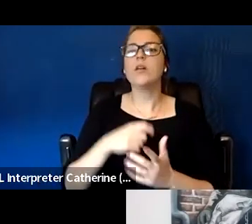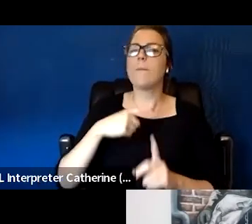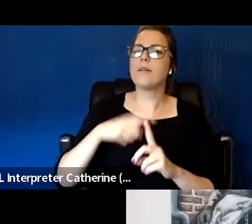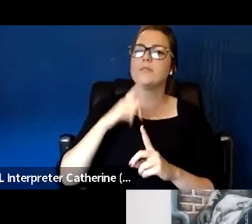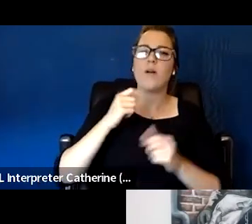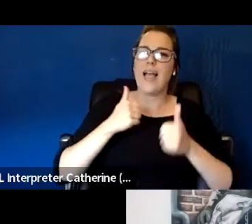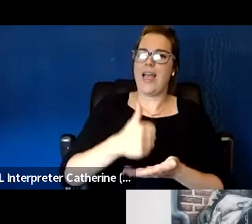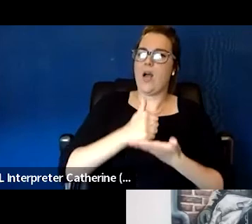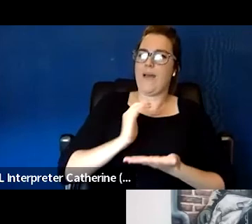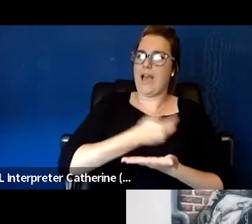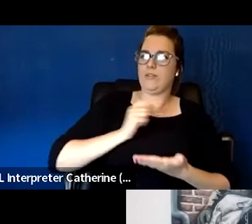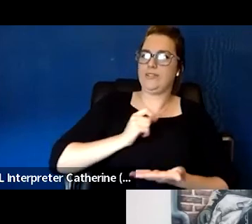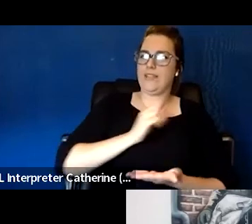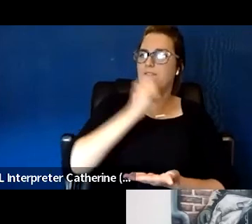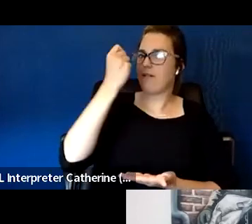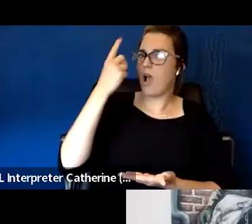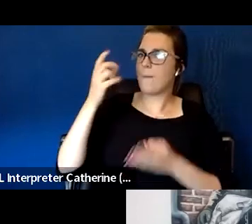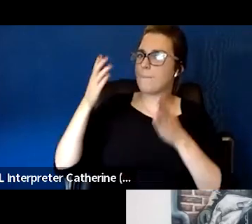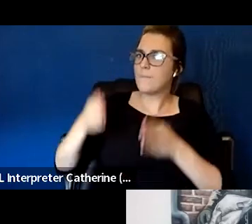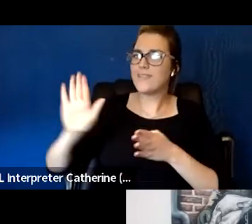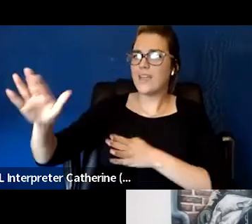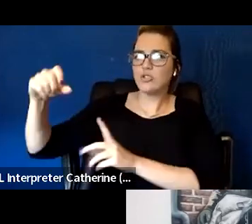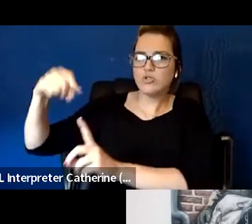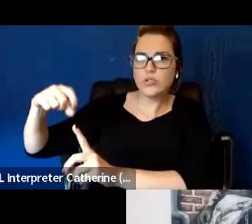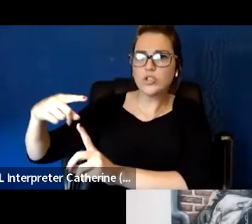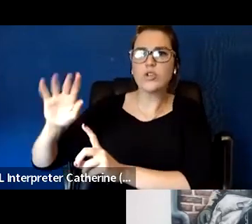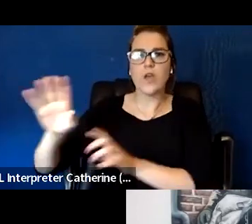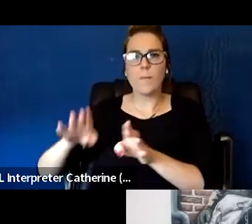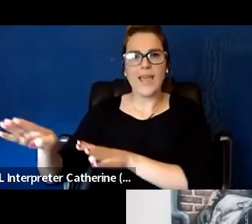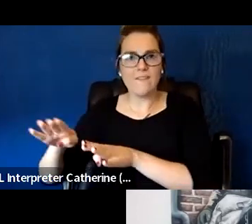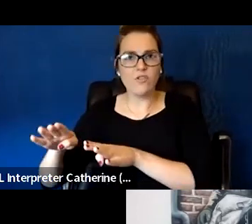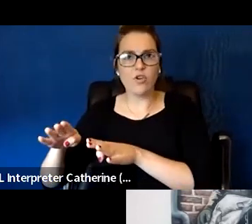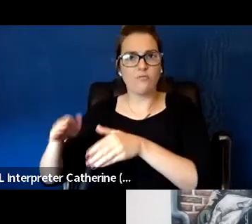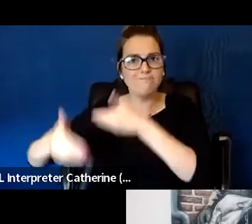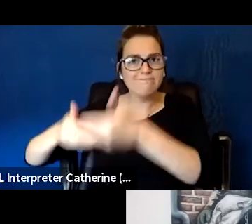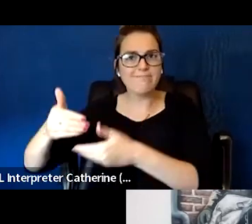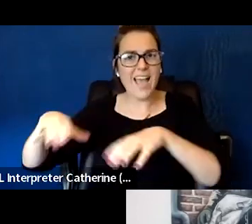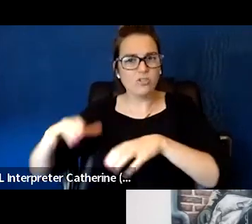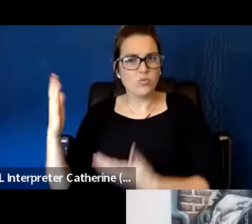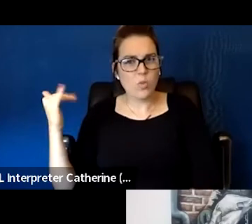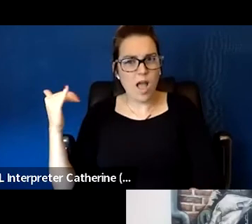All of those components are really important, but I think the most important is actively listening